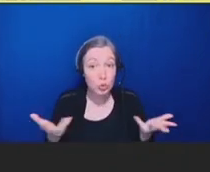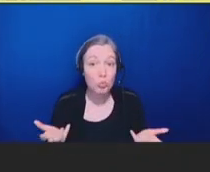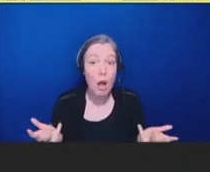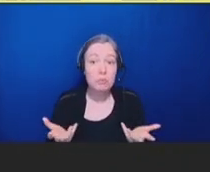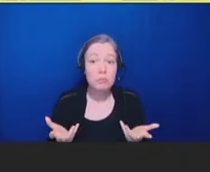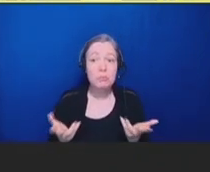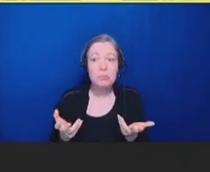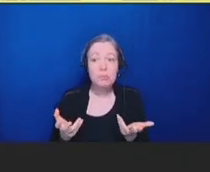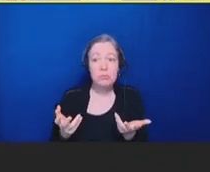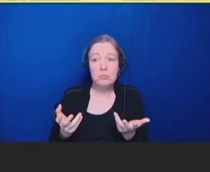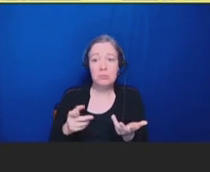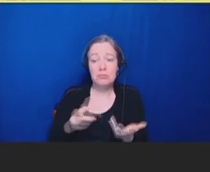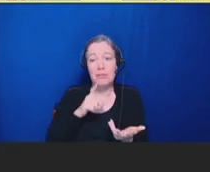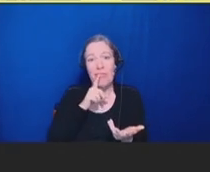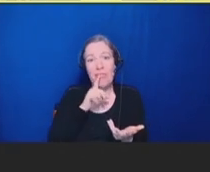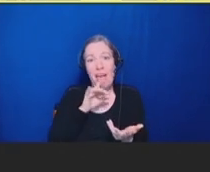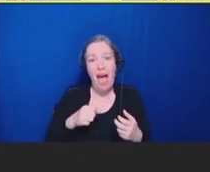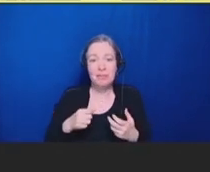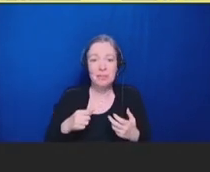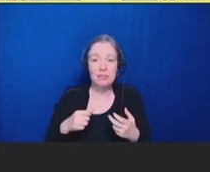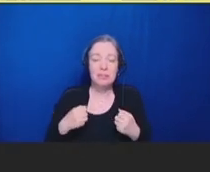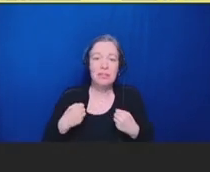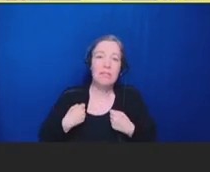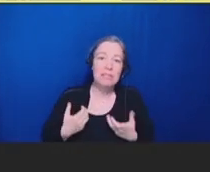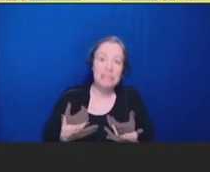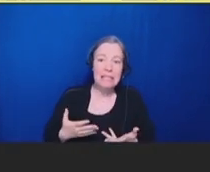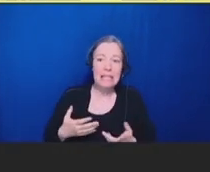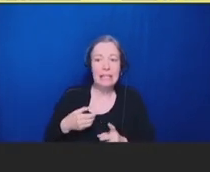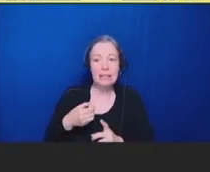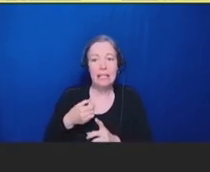gotten some vaccines in the past. And so, really, I think it may just be we just may